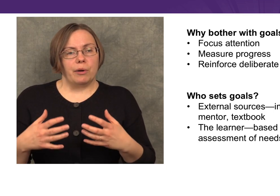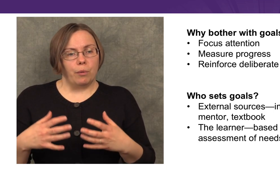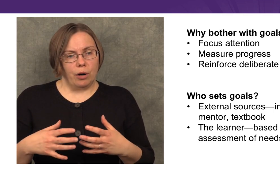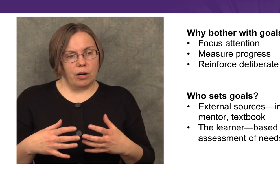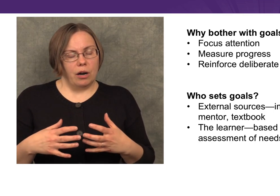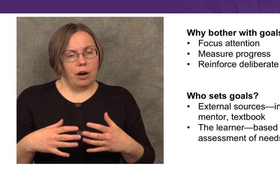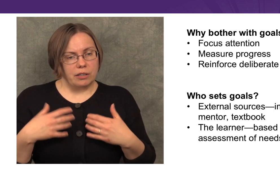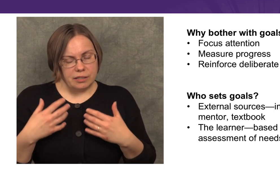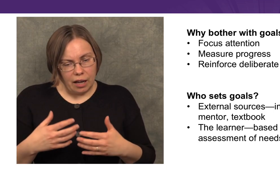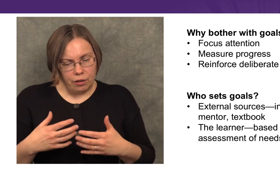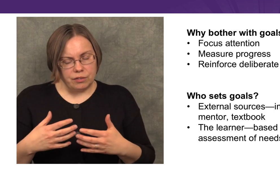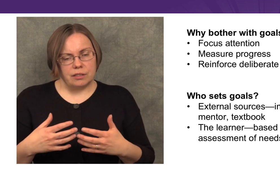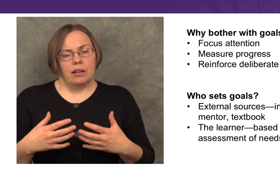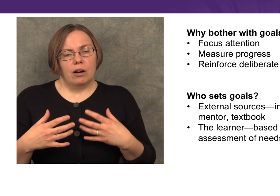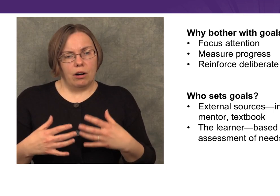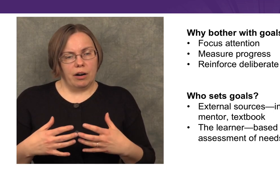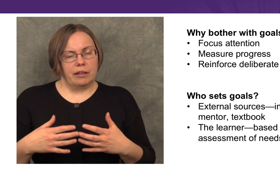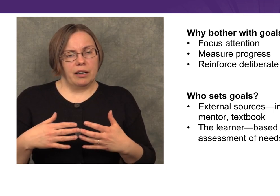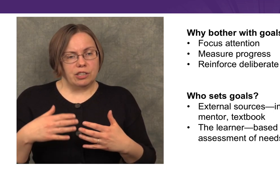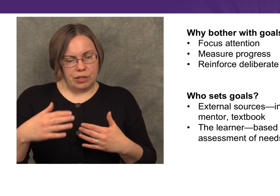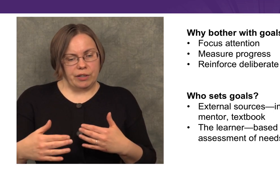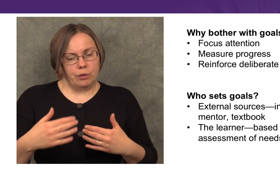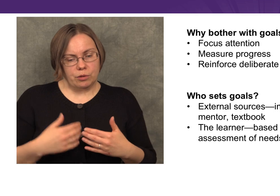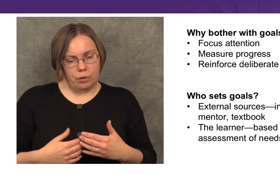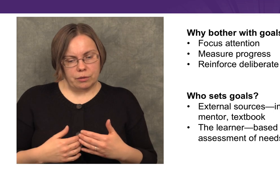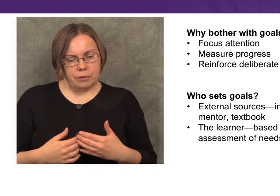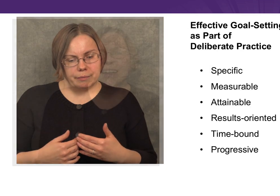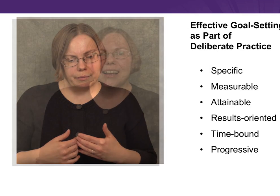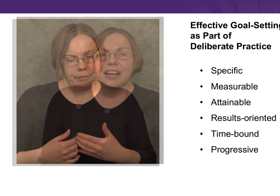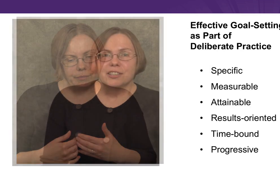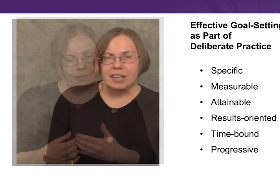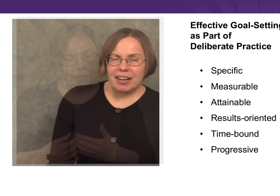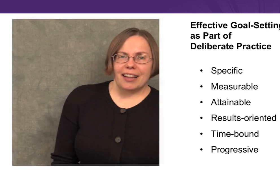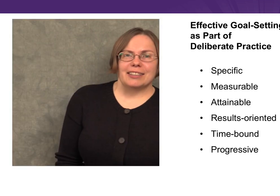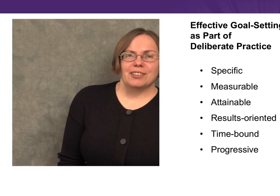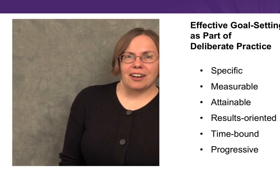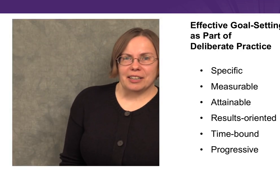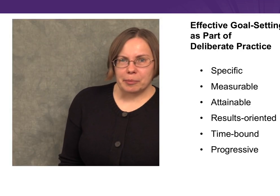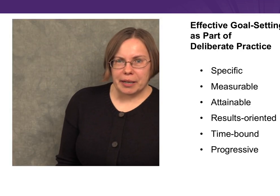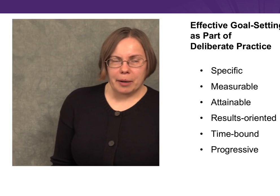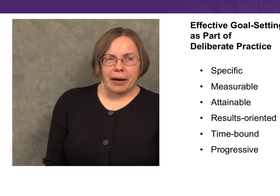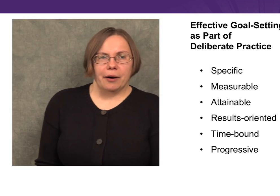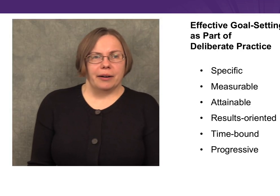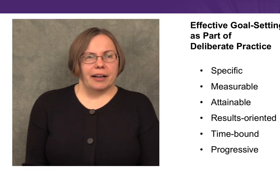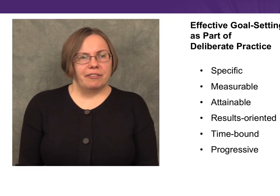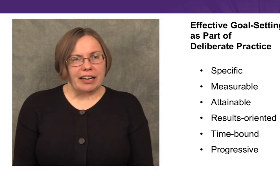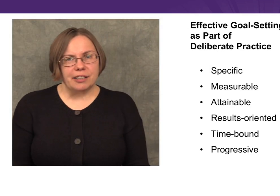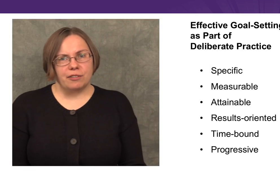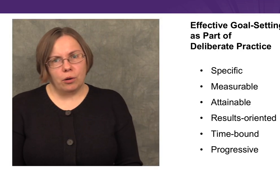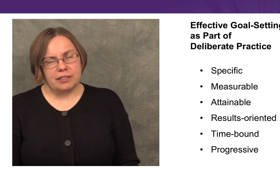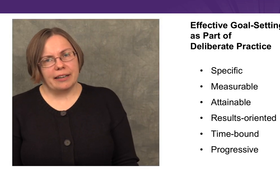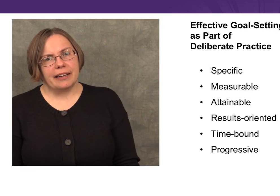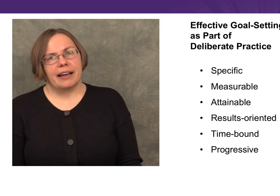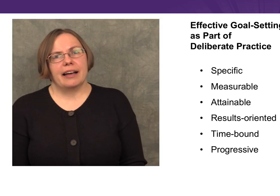and we work ourselves on achieving those goals. So now I’d like to talk about effective goal setting